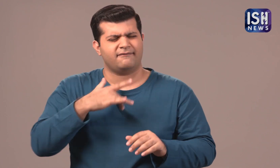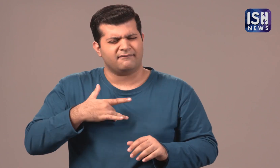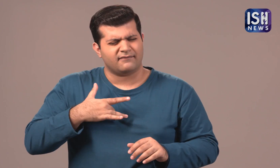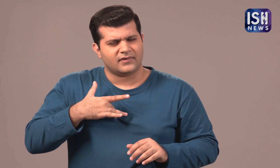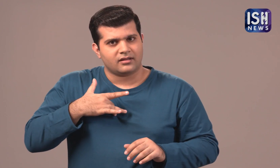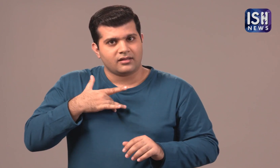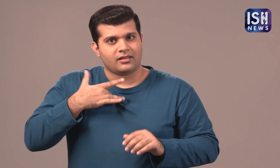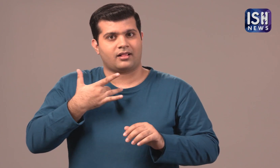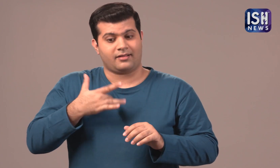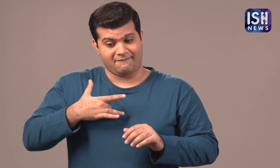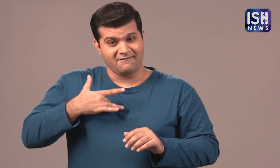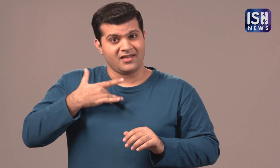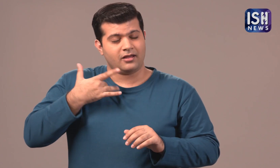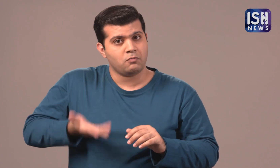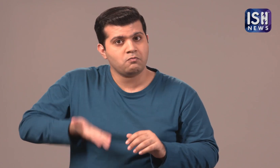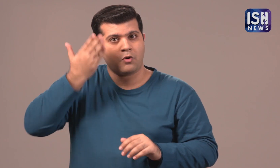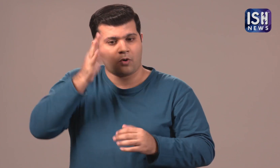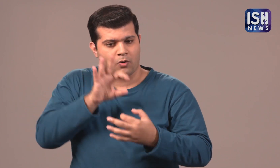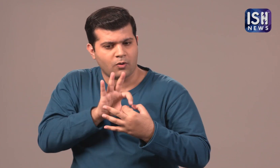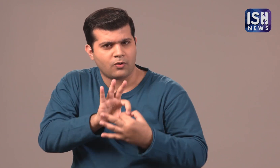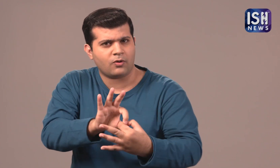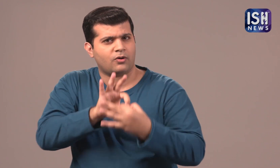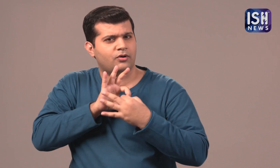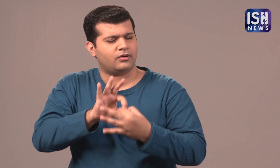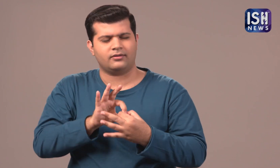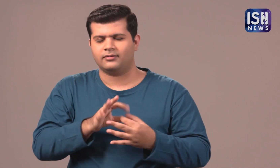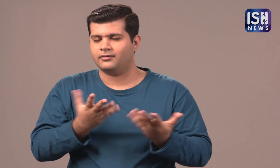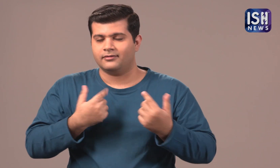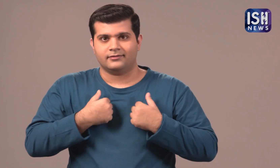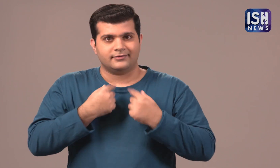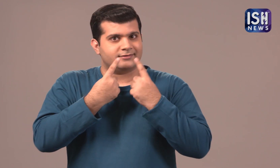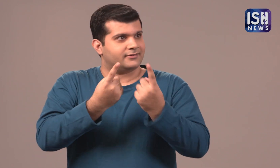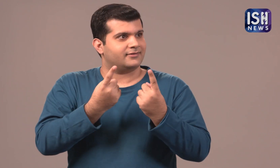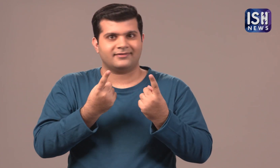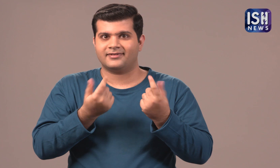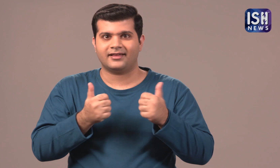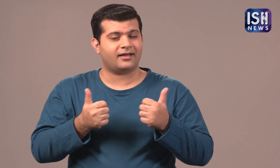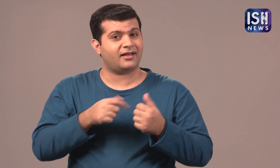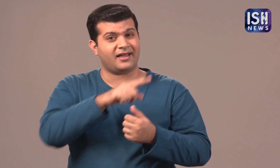It is all about emotions. Their relationship is all about emotions. I just can't explain it!